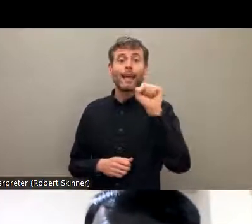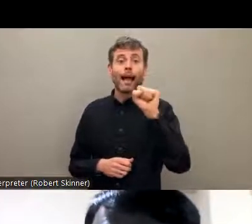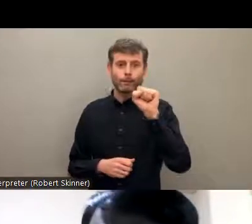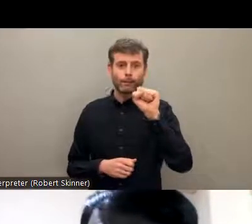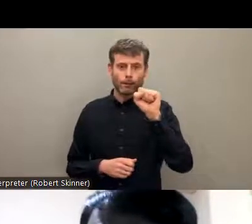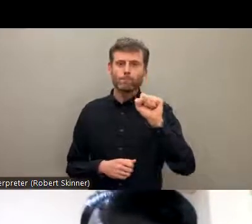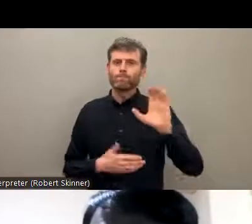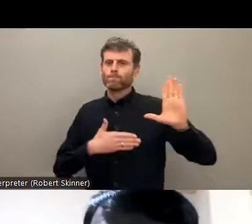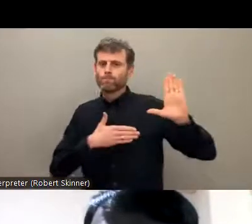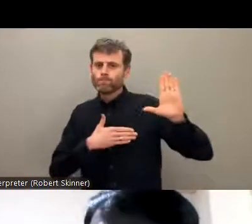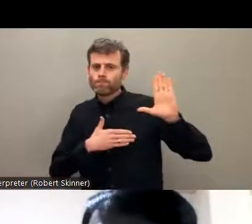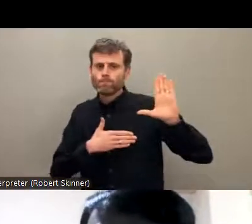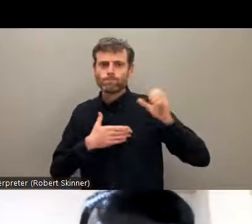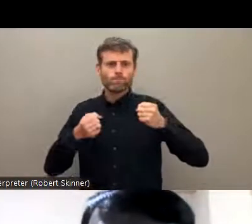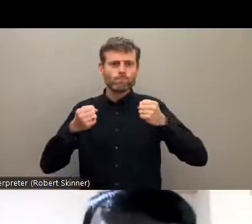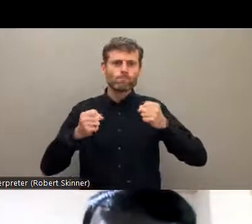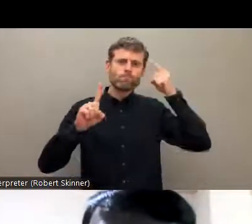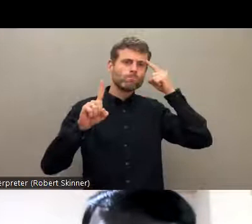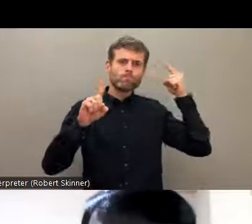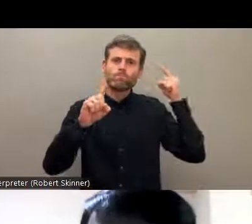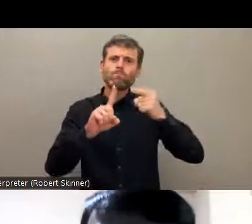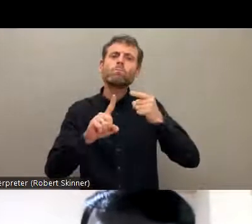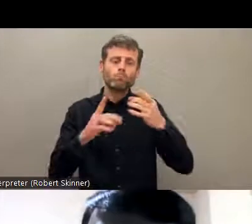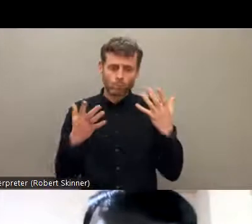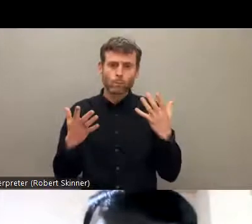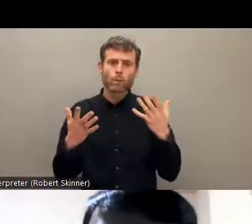the GDS commitment in 2018 they are identifying any specific